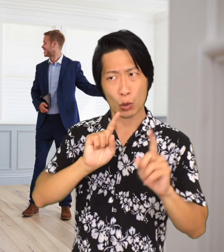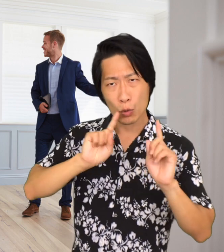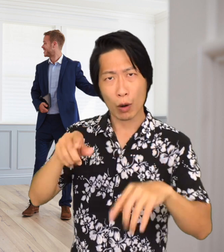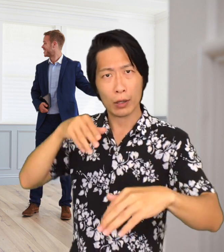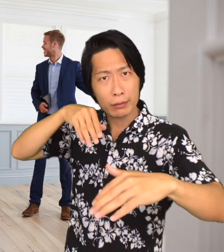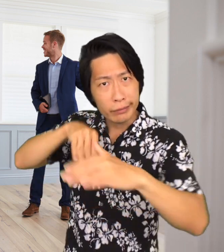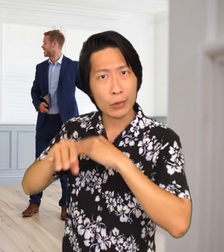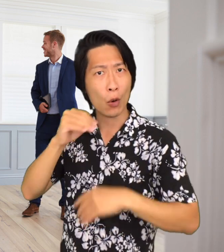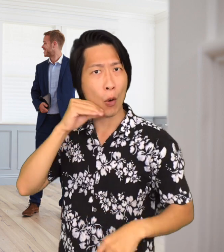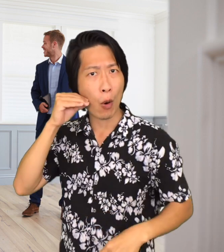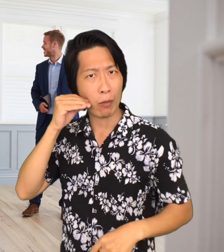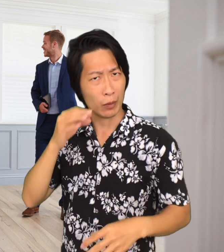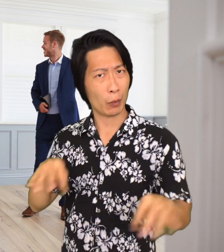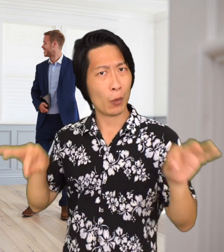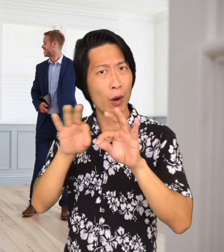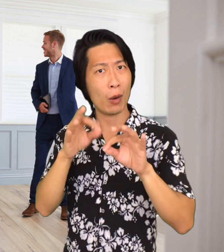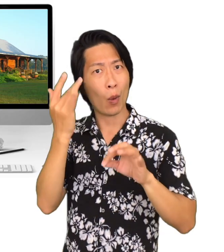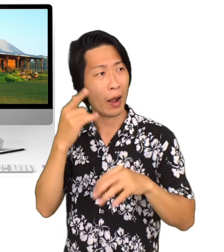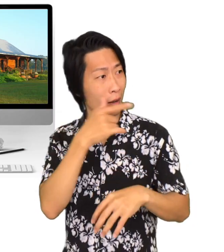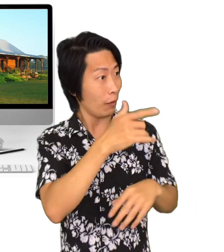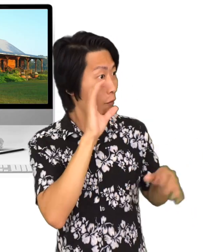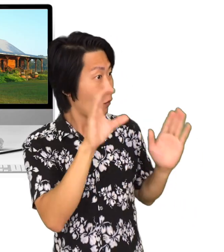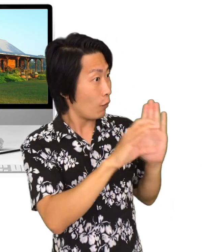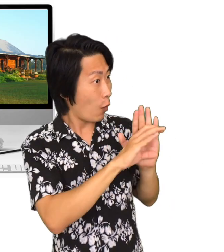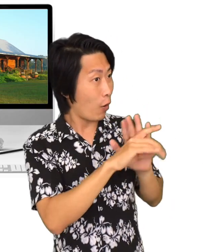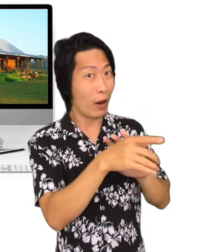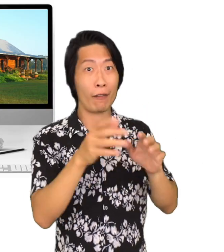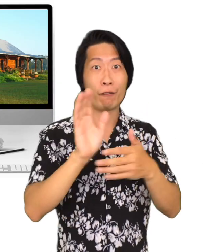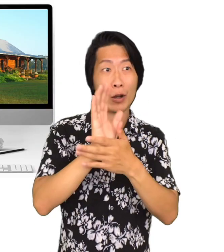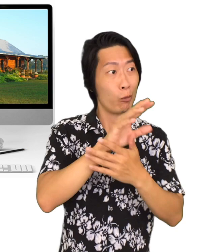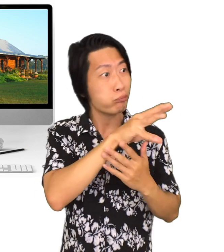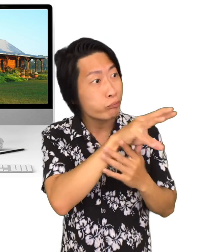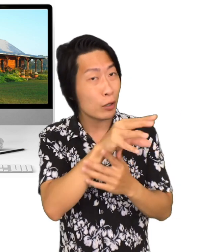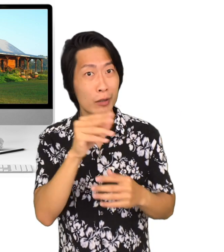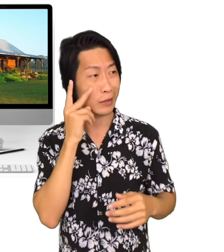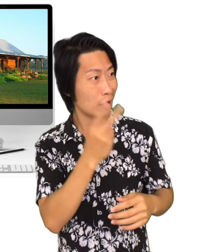It's important for you to go to the home and see the home for yourself because it